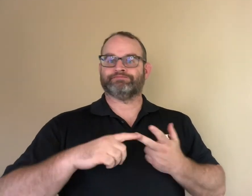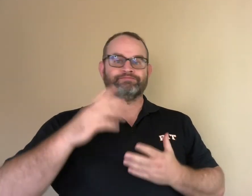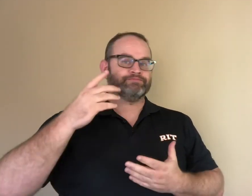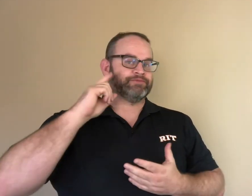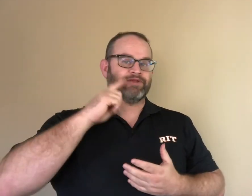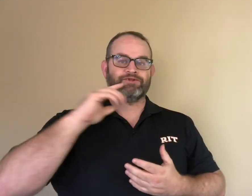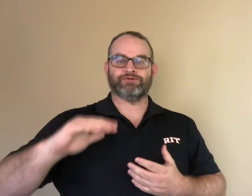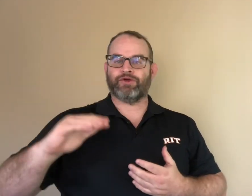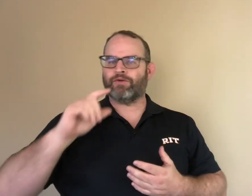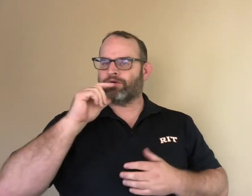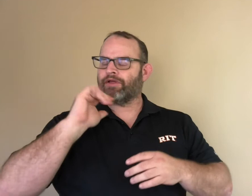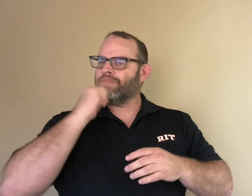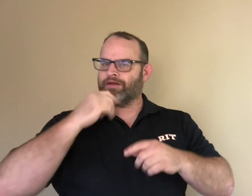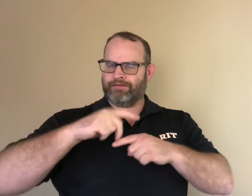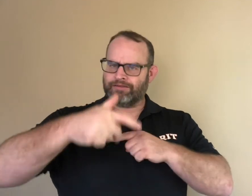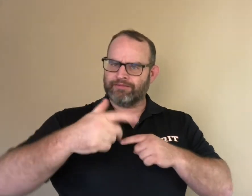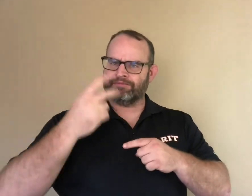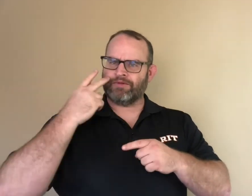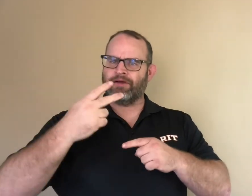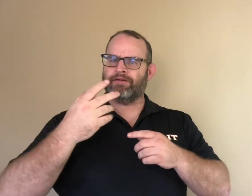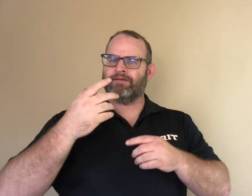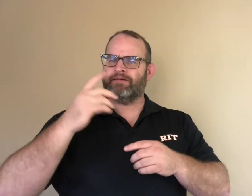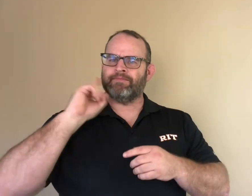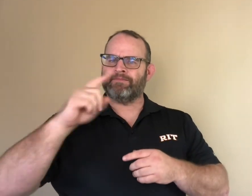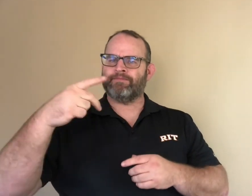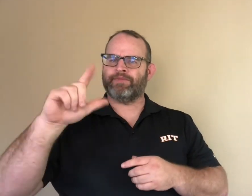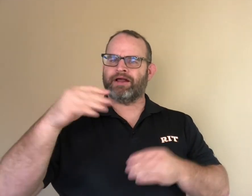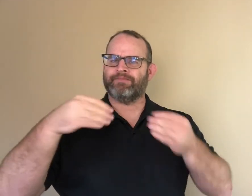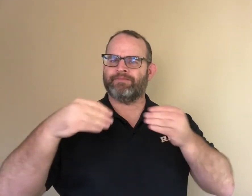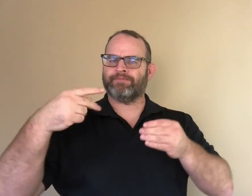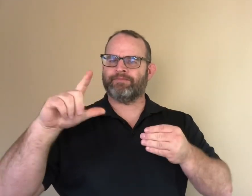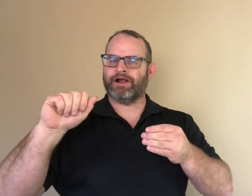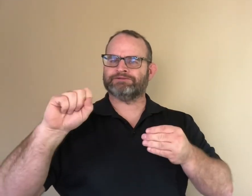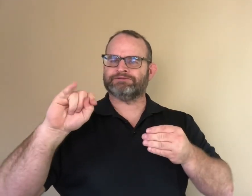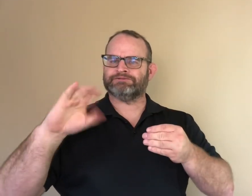We can develop a story about a deaf girl who stumbles over an empty bottle